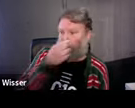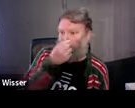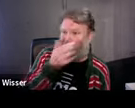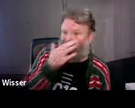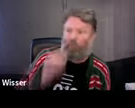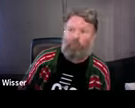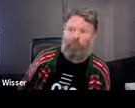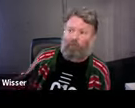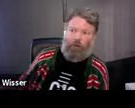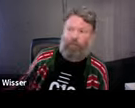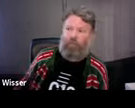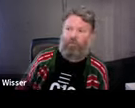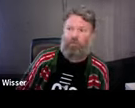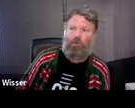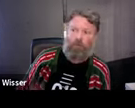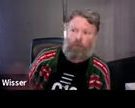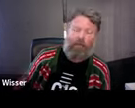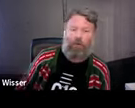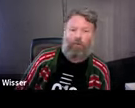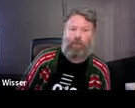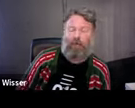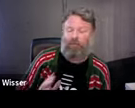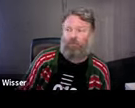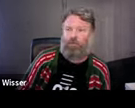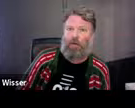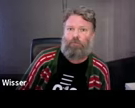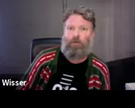west, about 3.5 hours from Sydney. We're an hour from Bathurst, an hour